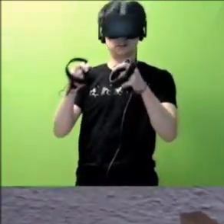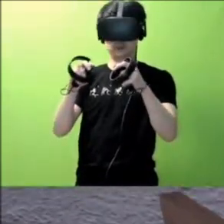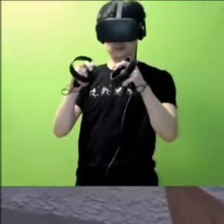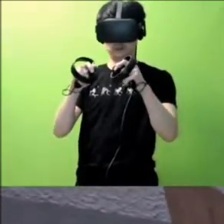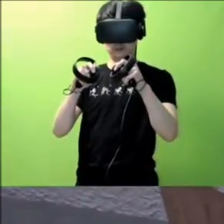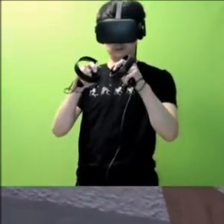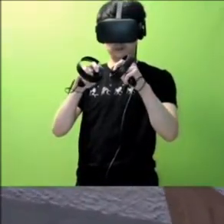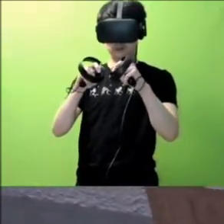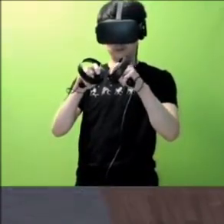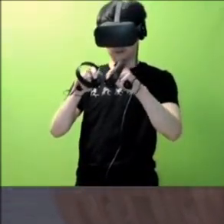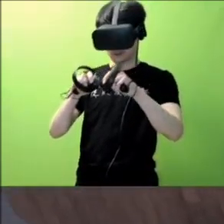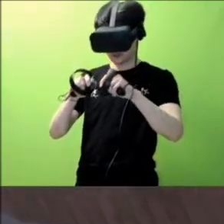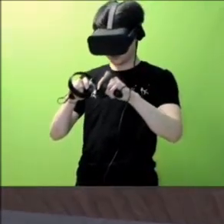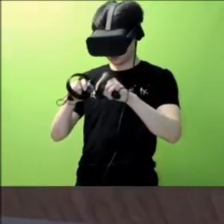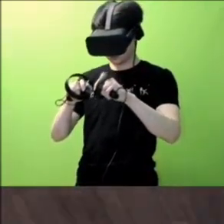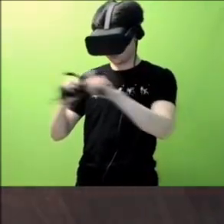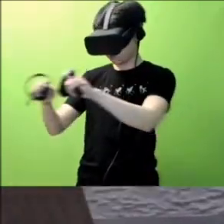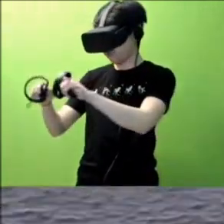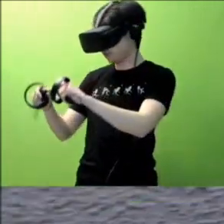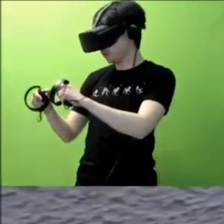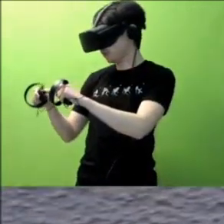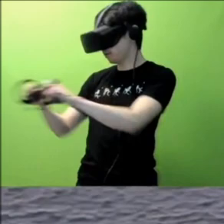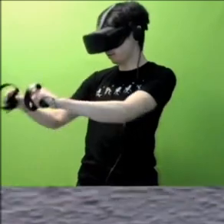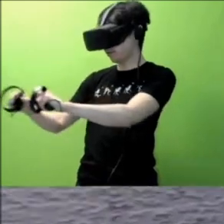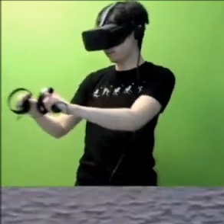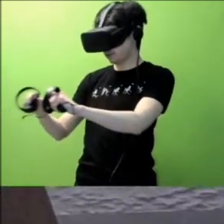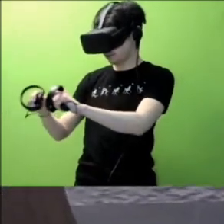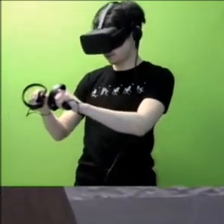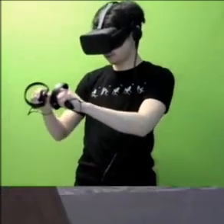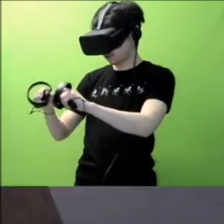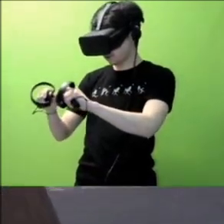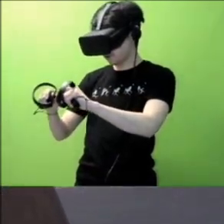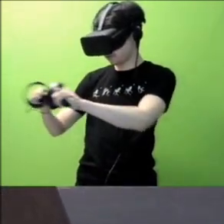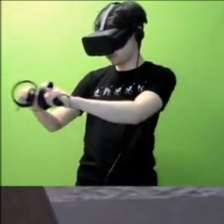Move